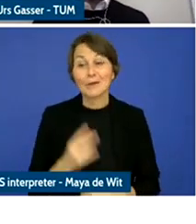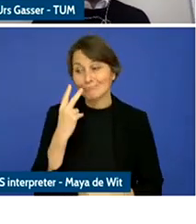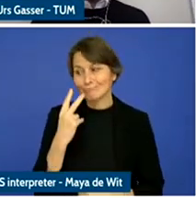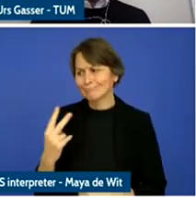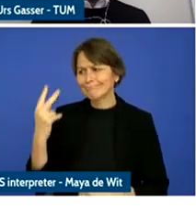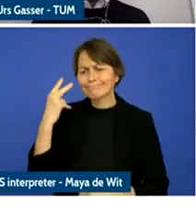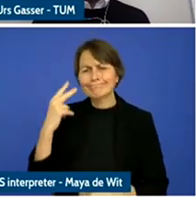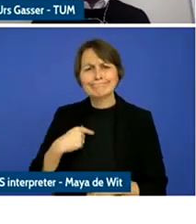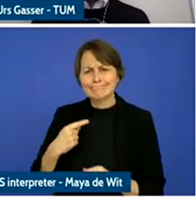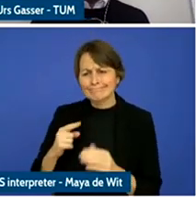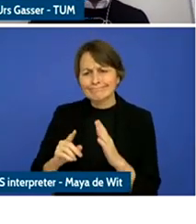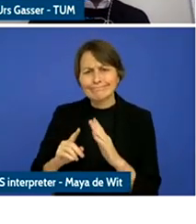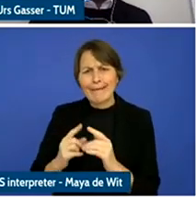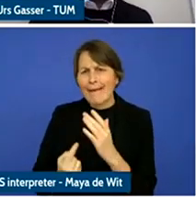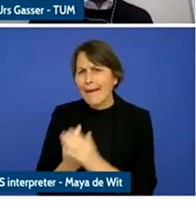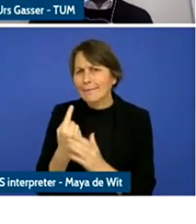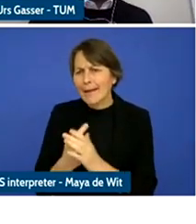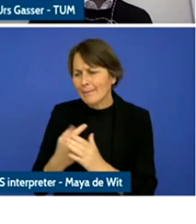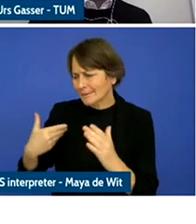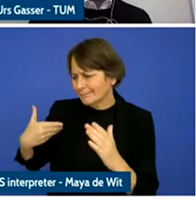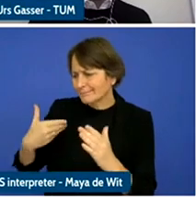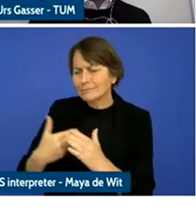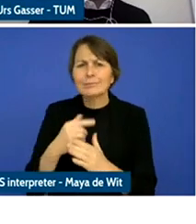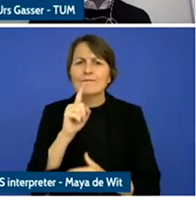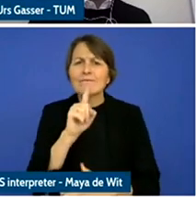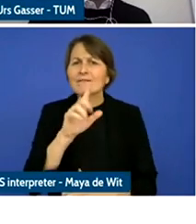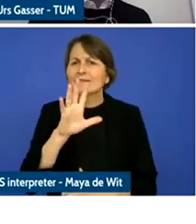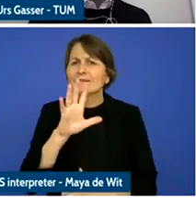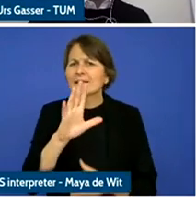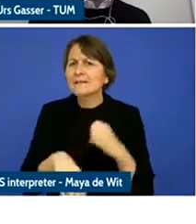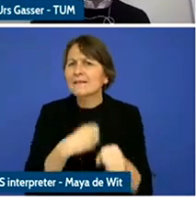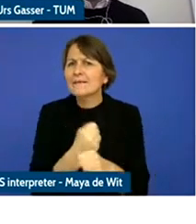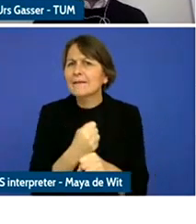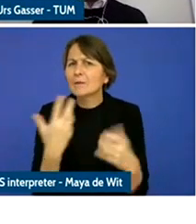the past 15 years or so and one of my favorite pictures and collages